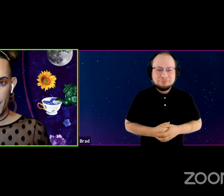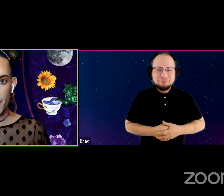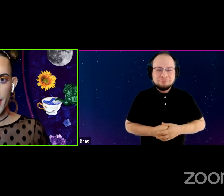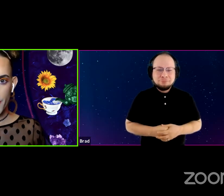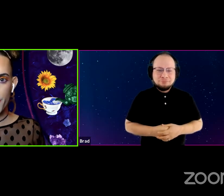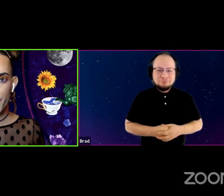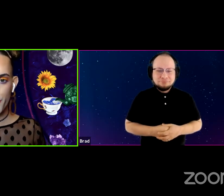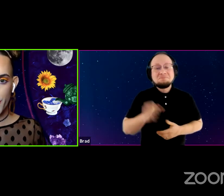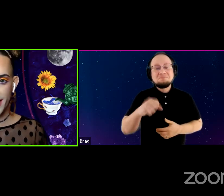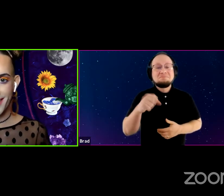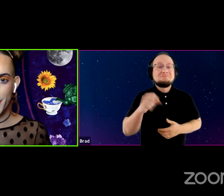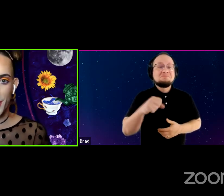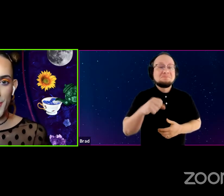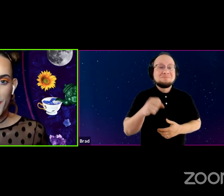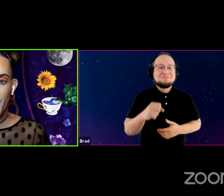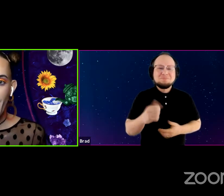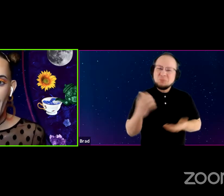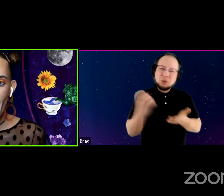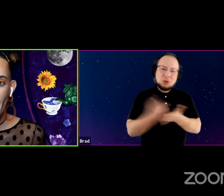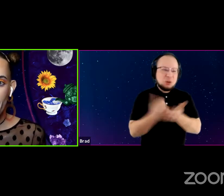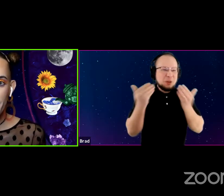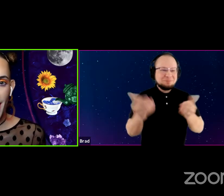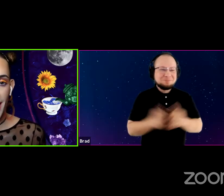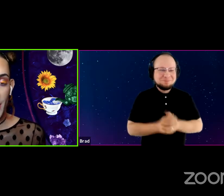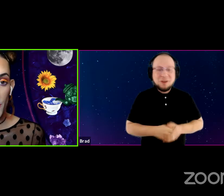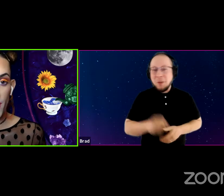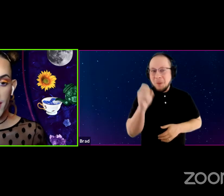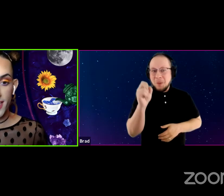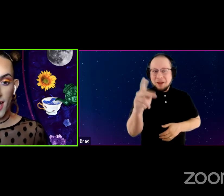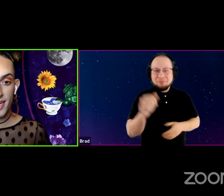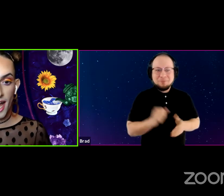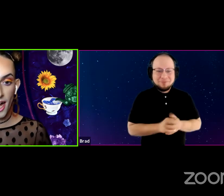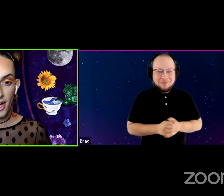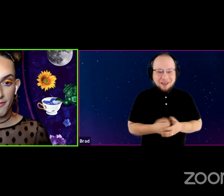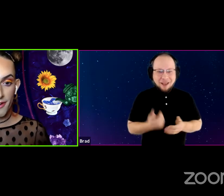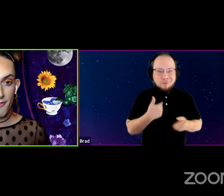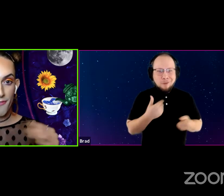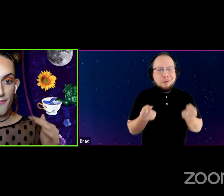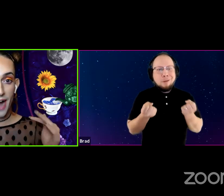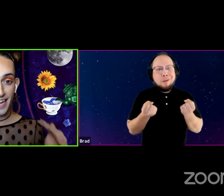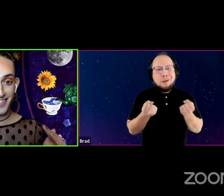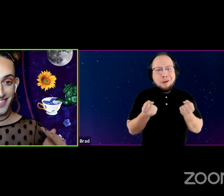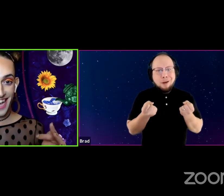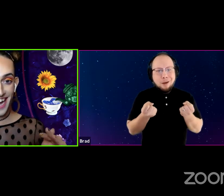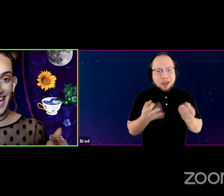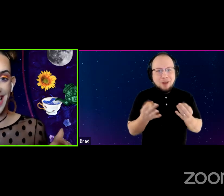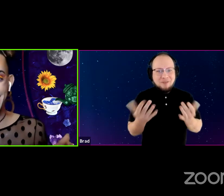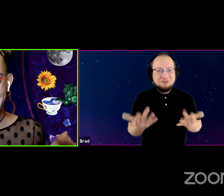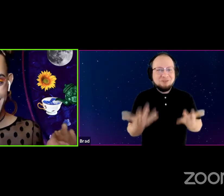Yep. Let's do it. Okay. We've got a ton of fire signs in here, which I love